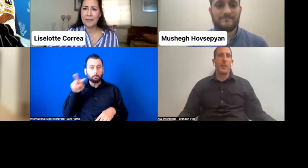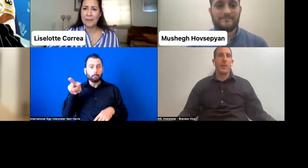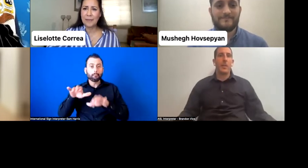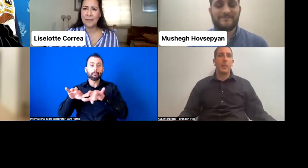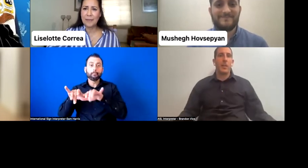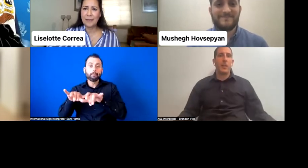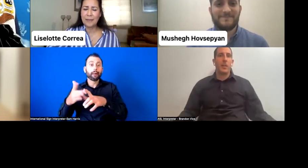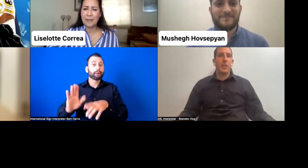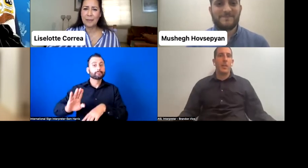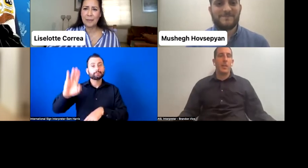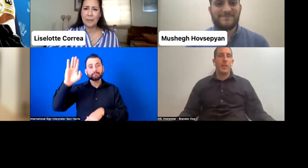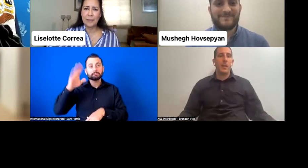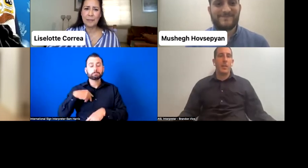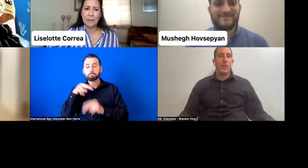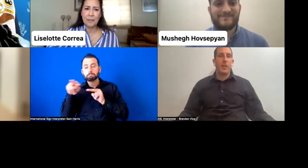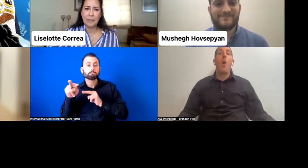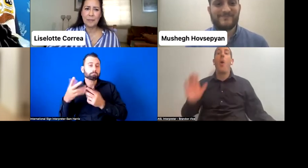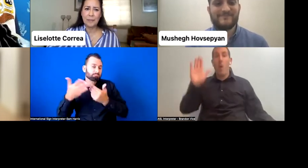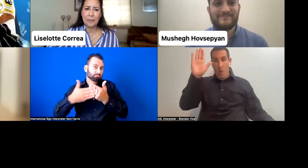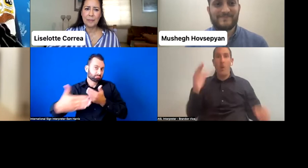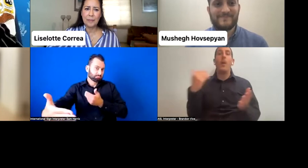hands raised, I heard. Yep, two hands raised, yeah. Yes.